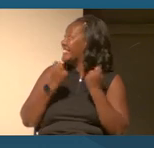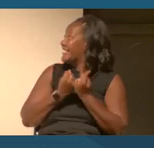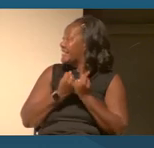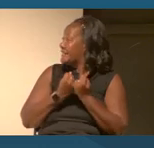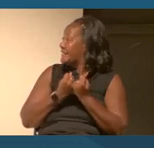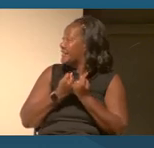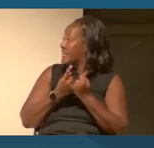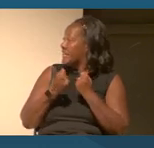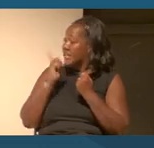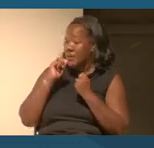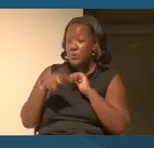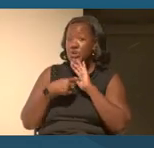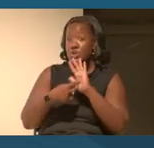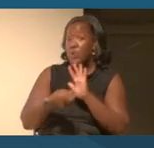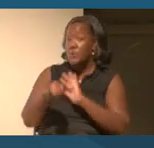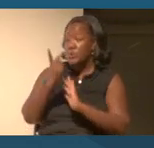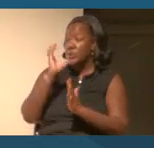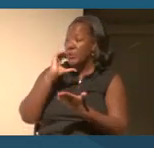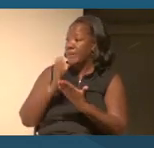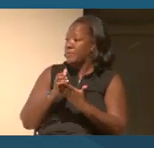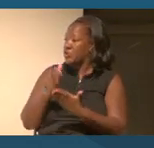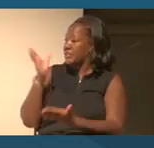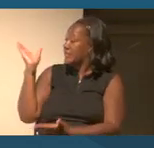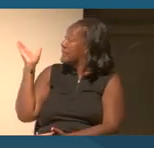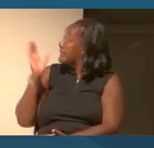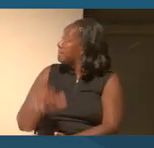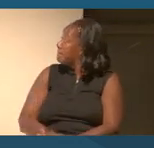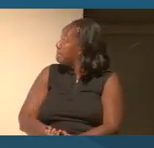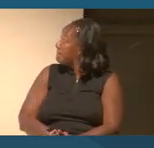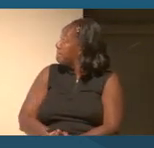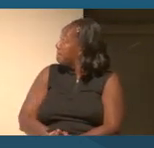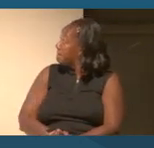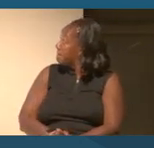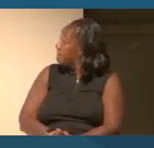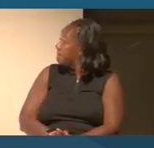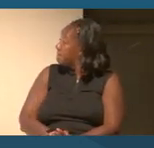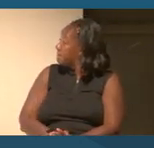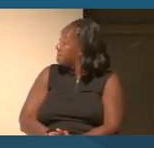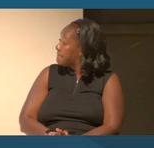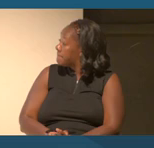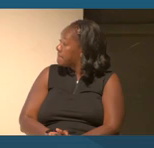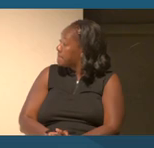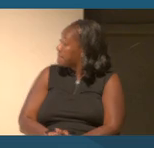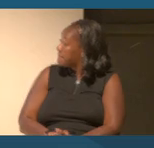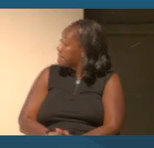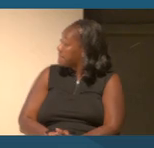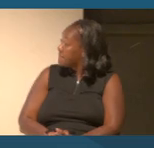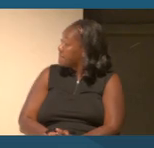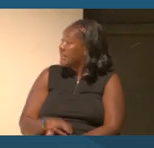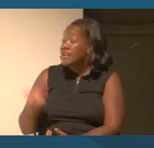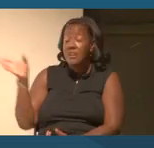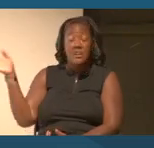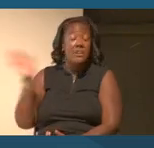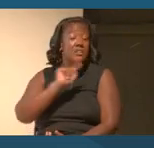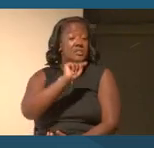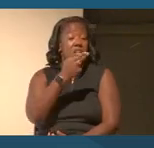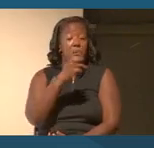So Theo has a PhD and I did get a five in